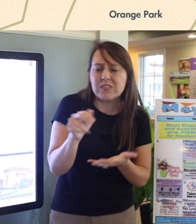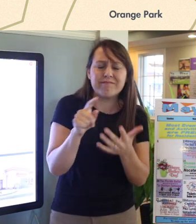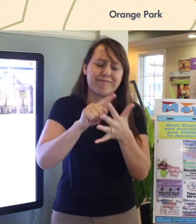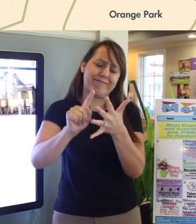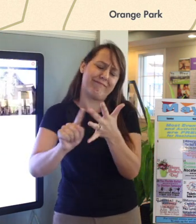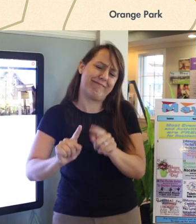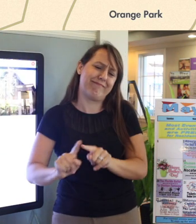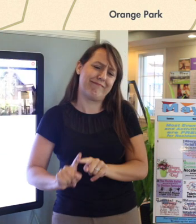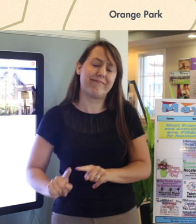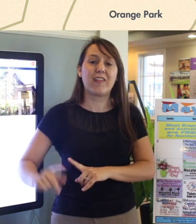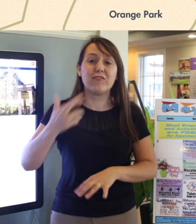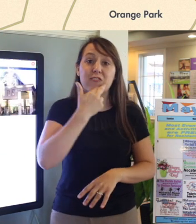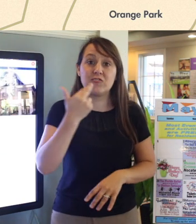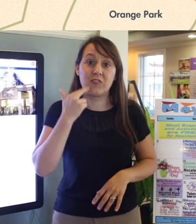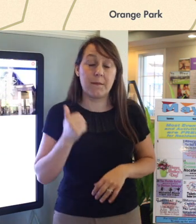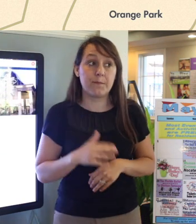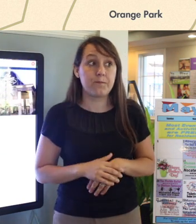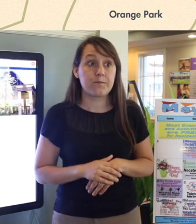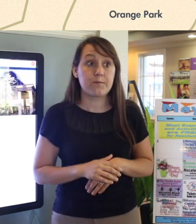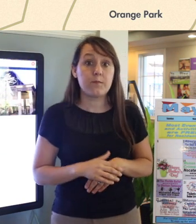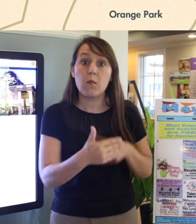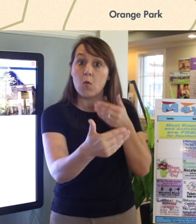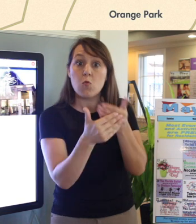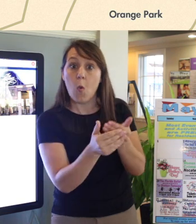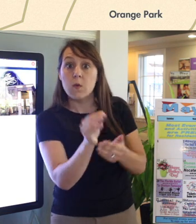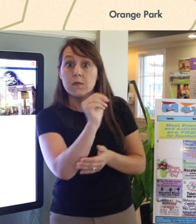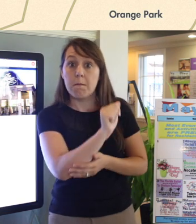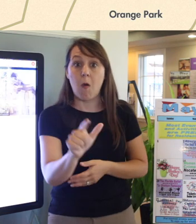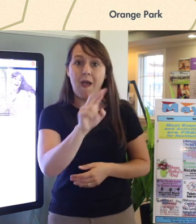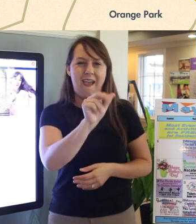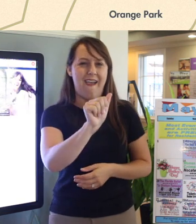The Avenues Mall is your closest mall being 12 miles away